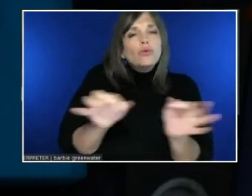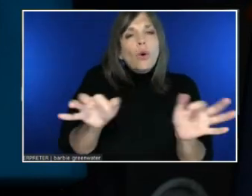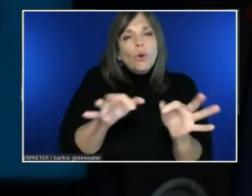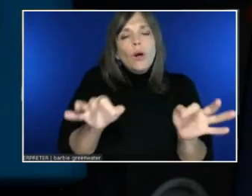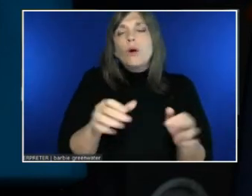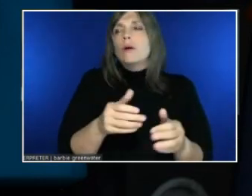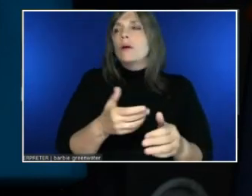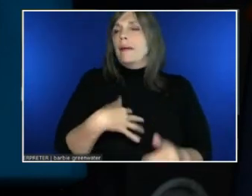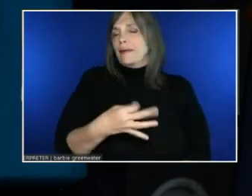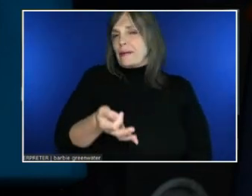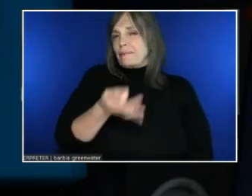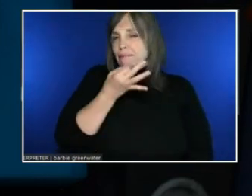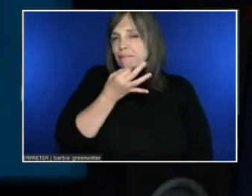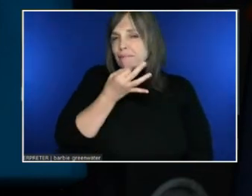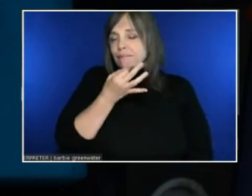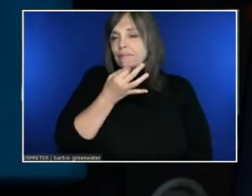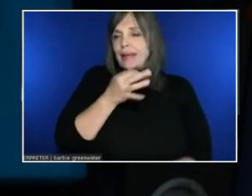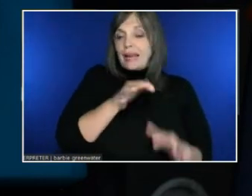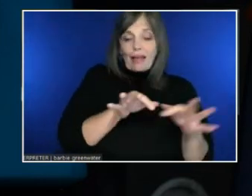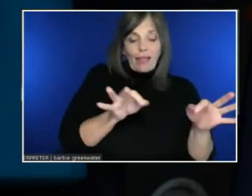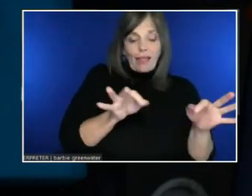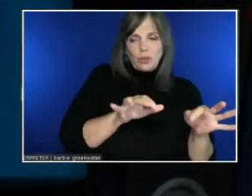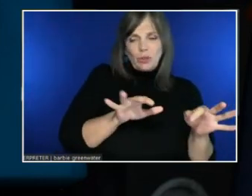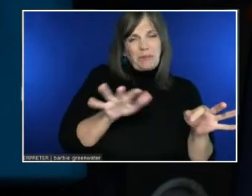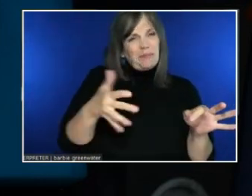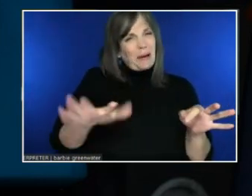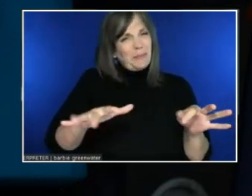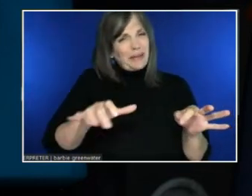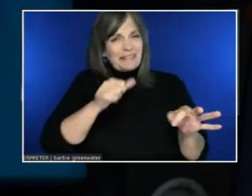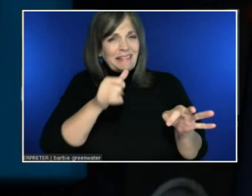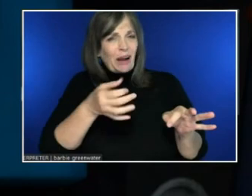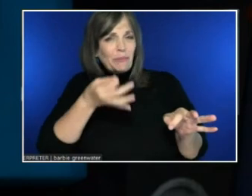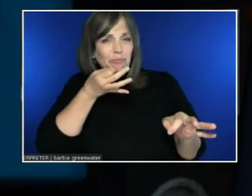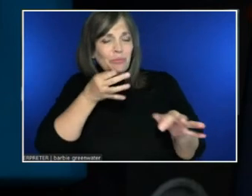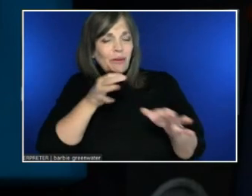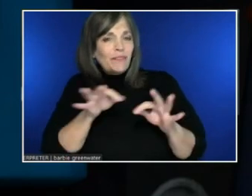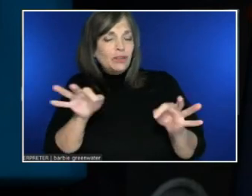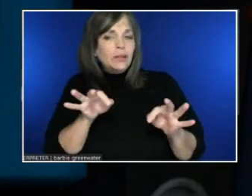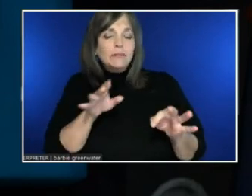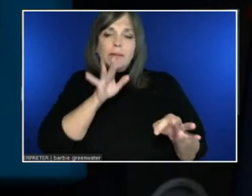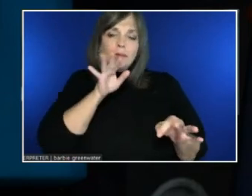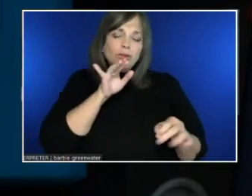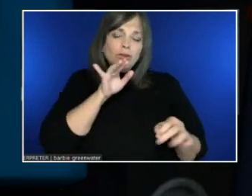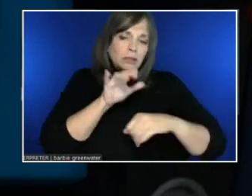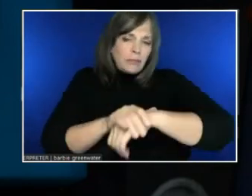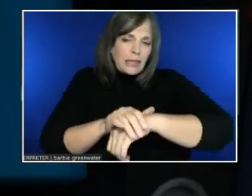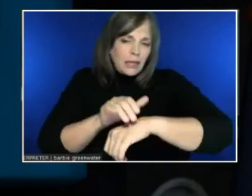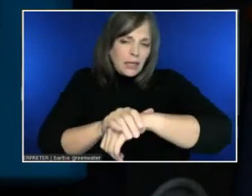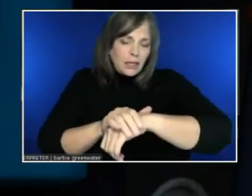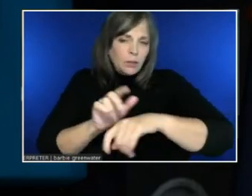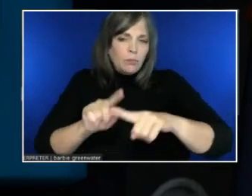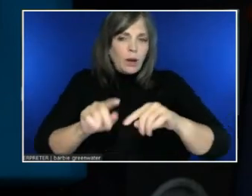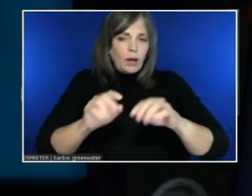Or maybe they're not proficient in a language. Maybe they're talking in English, but they're more comfortable speaking in German.